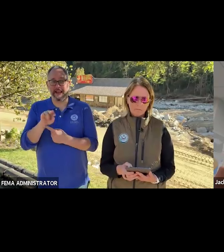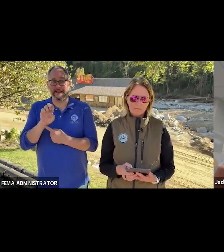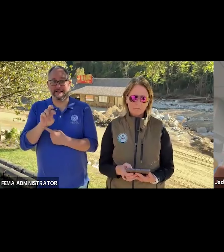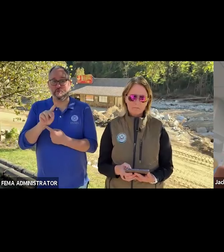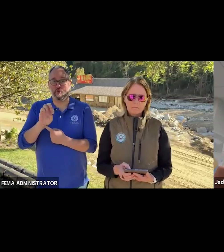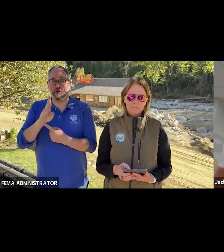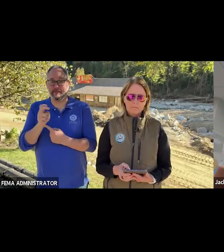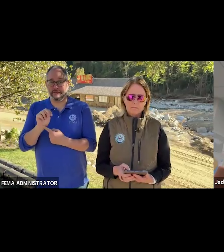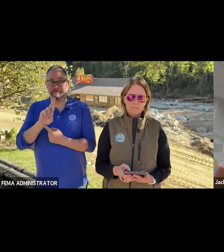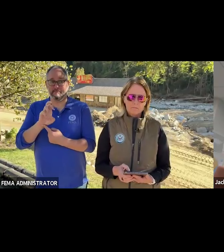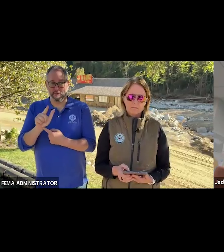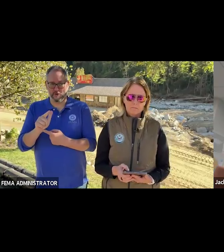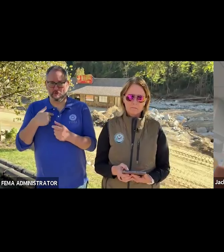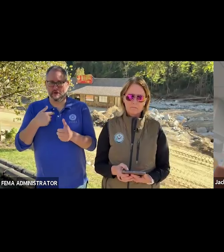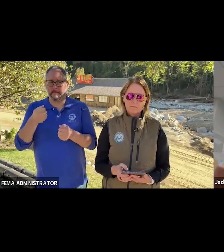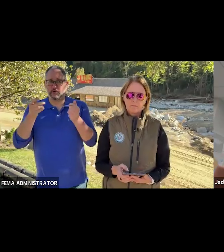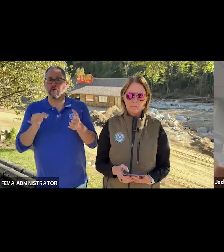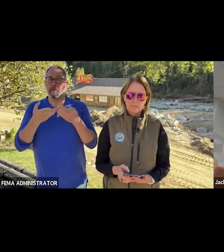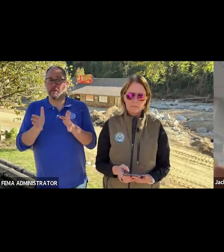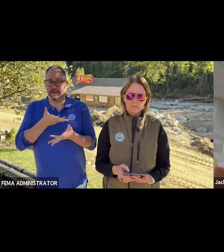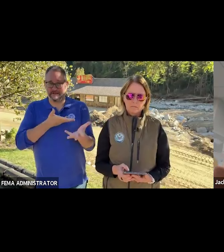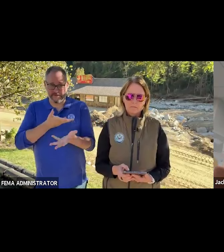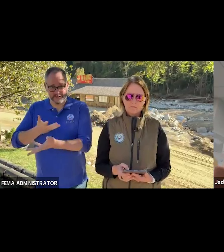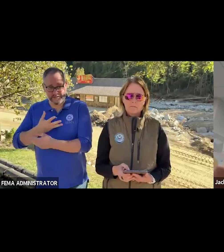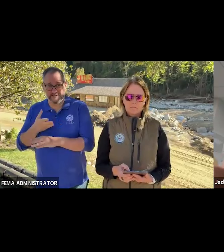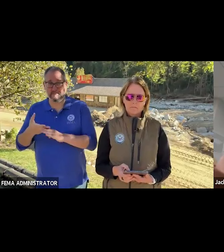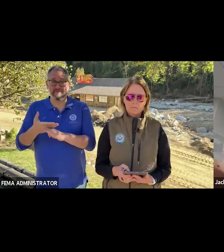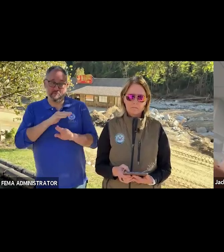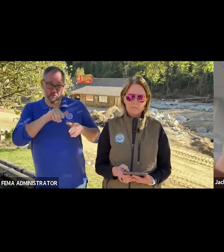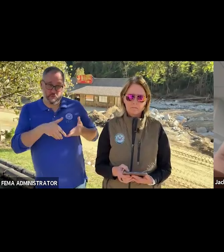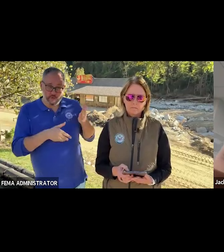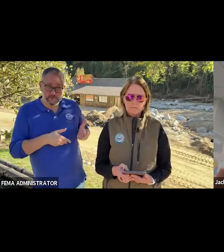Before I turn it over to the Administrator, I just wanna remind you that this is being recorded.